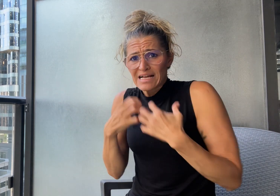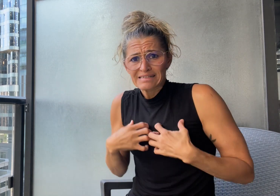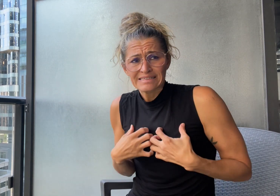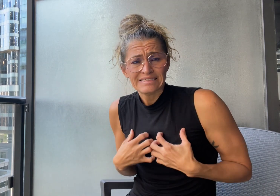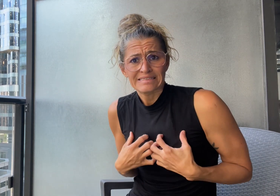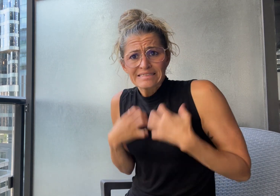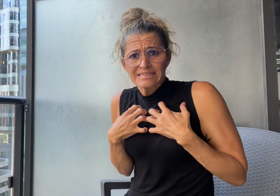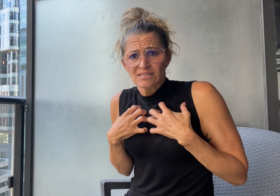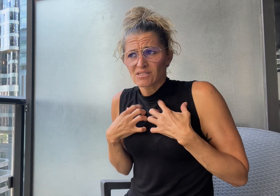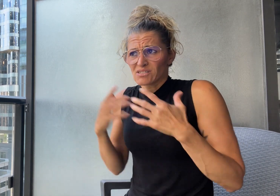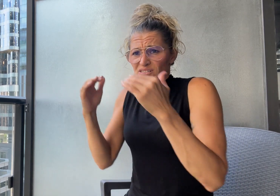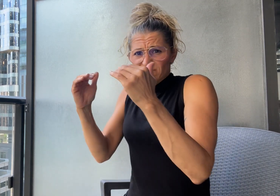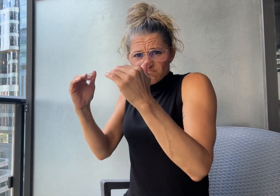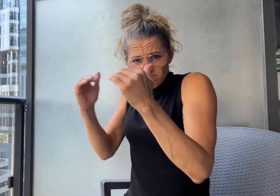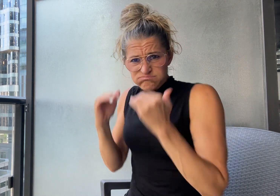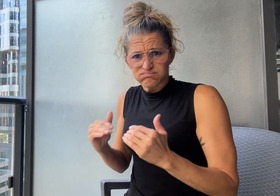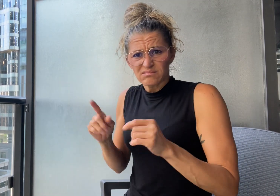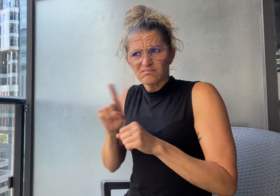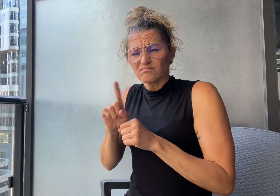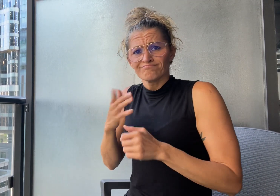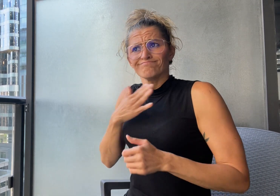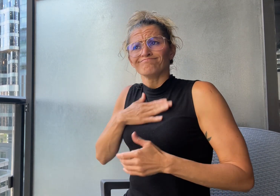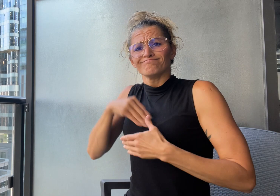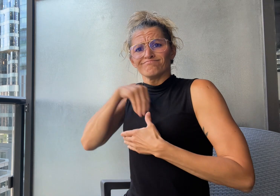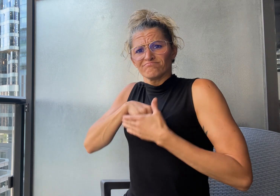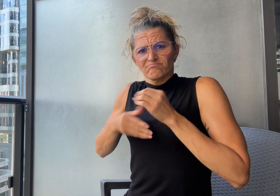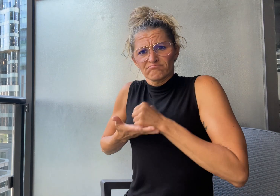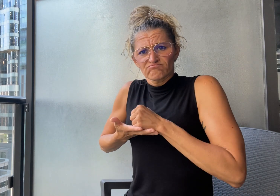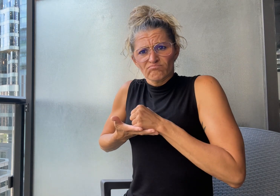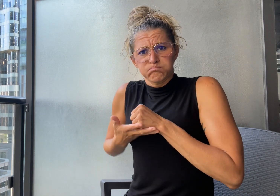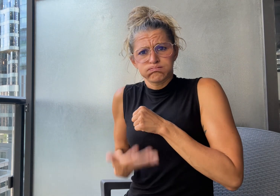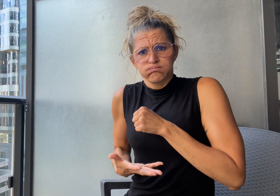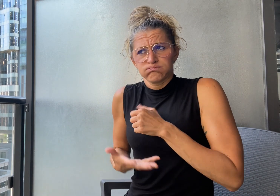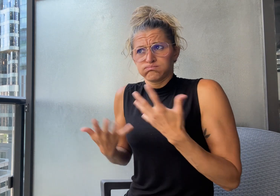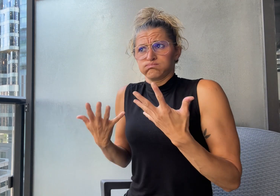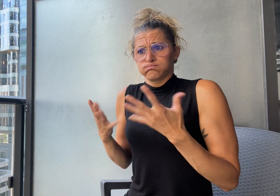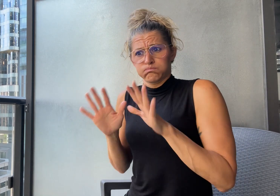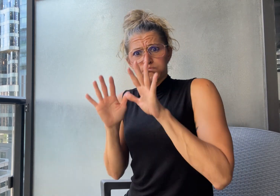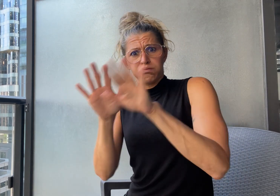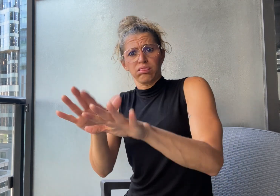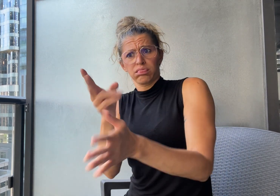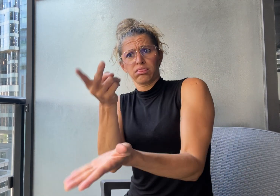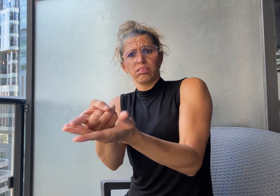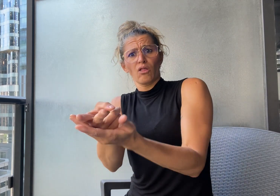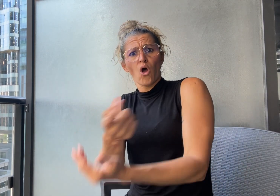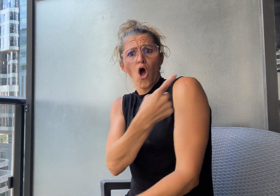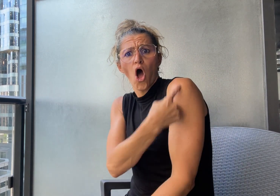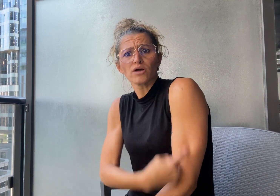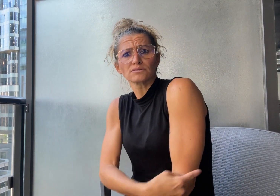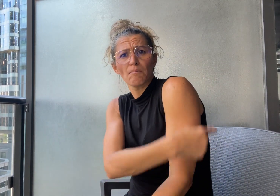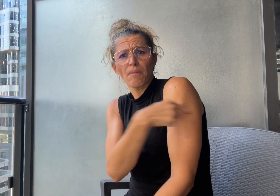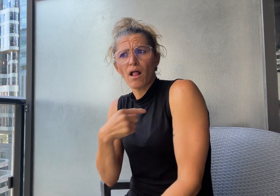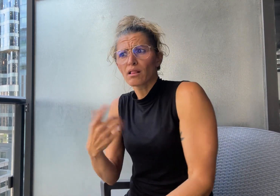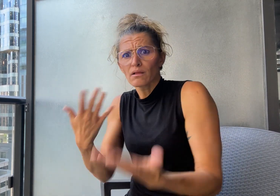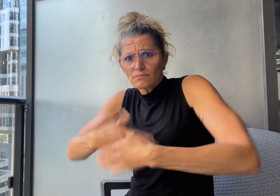be left in hospital for days with no way of communicating